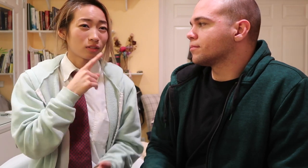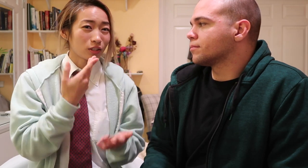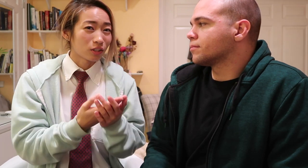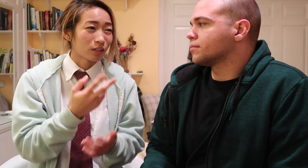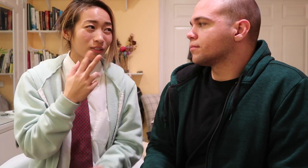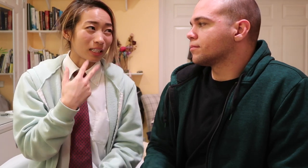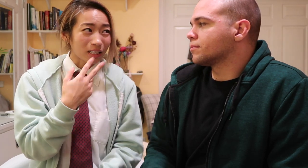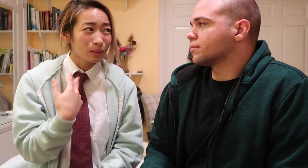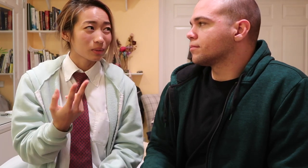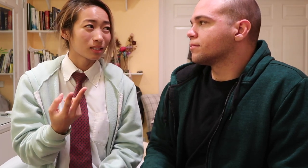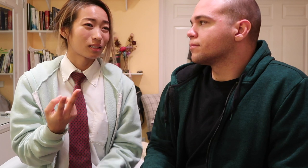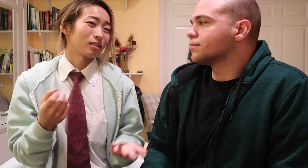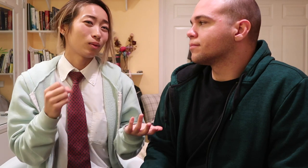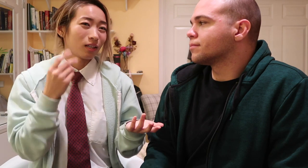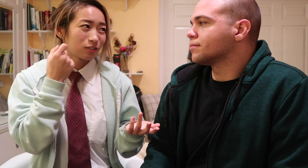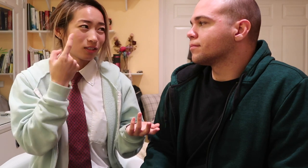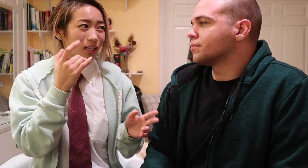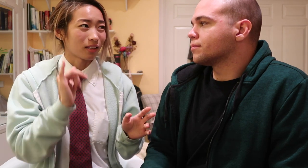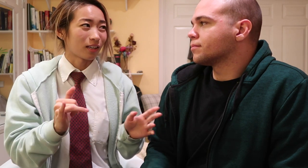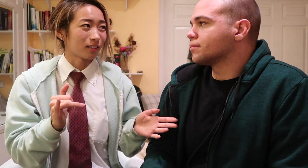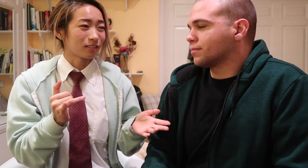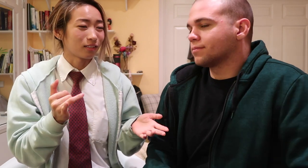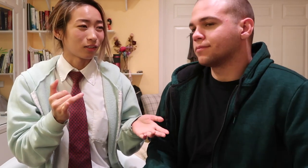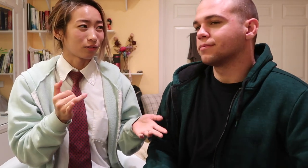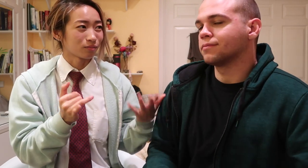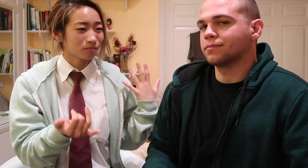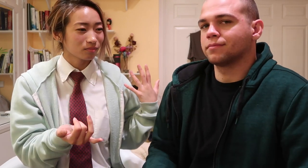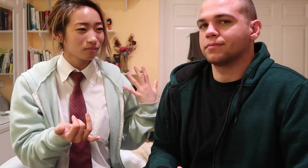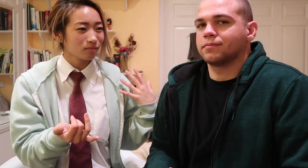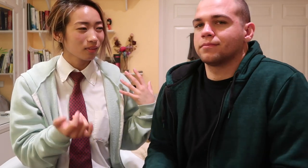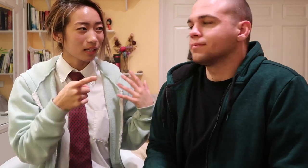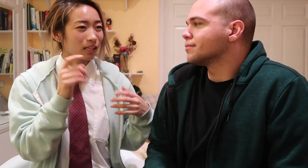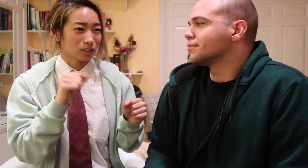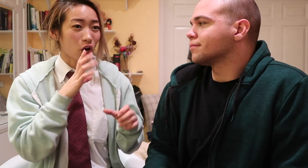really good at reading lips so they understand that you know they can talk